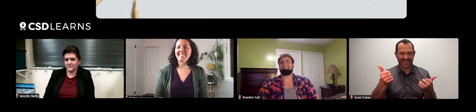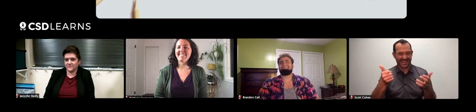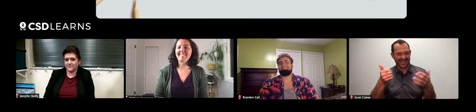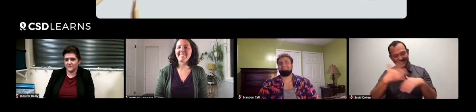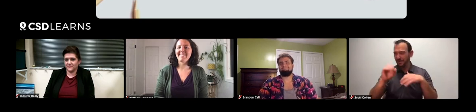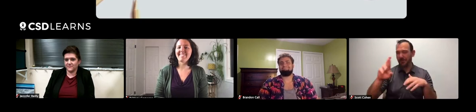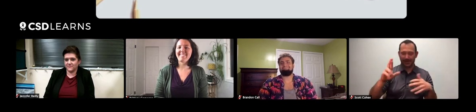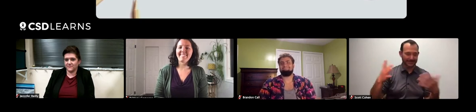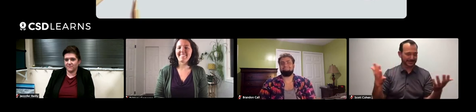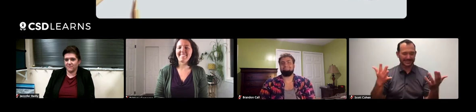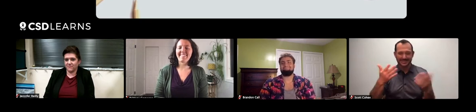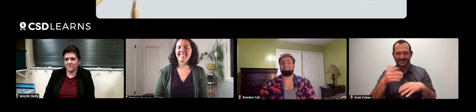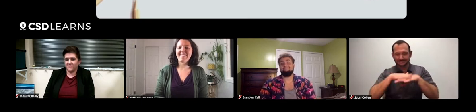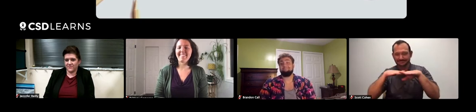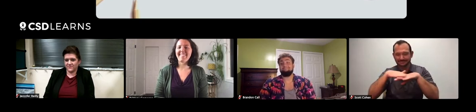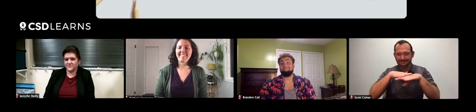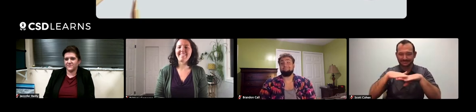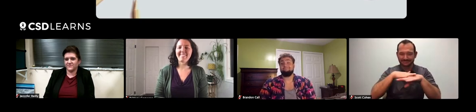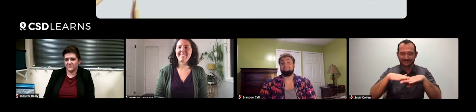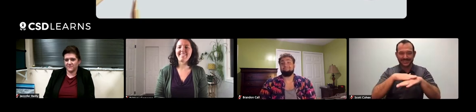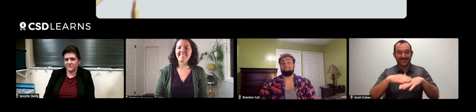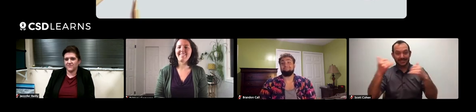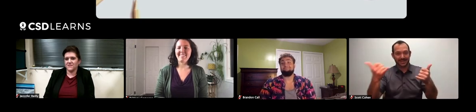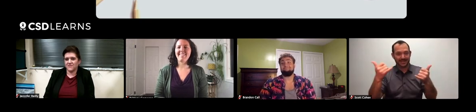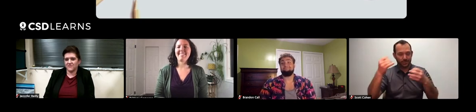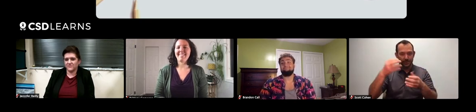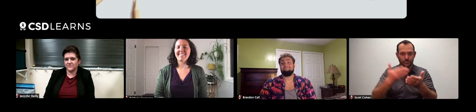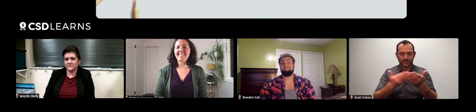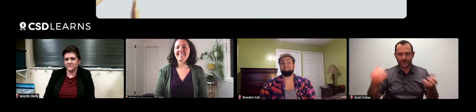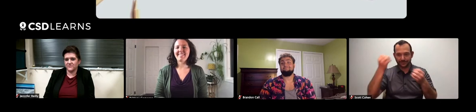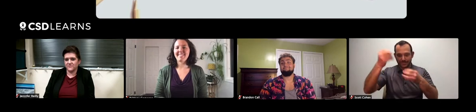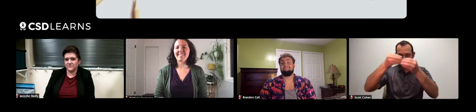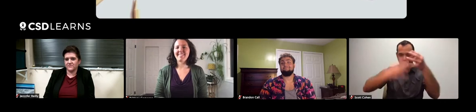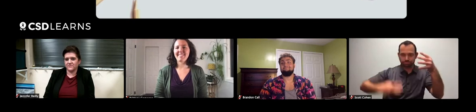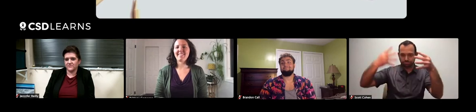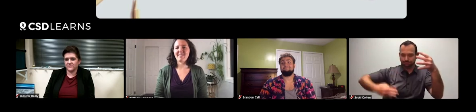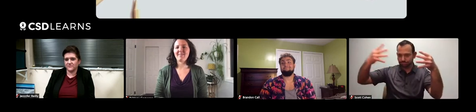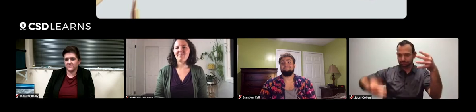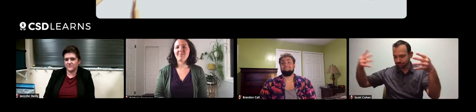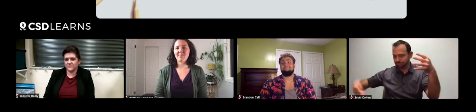We weren't able to have videos like that. So with modern-day technology